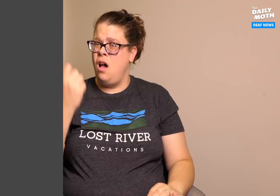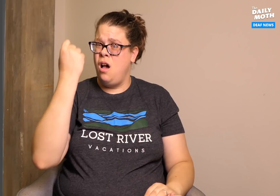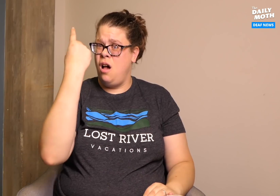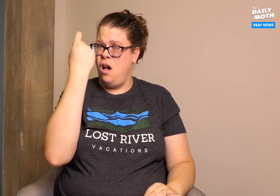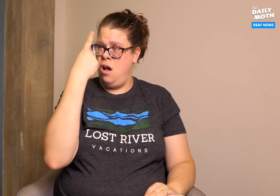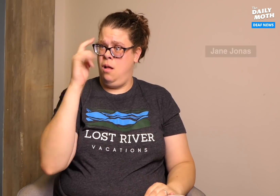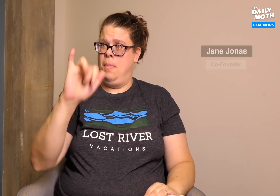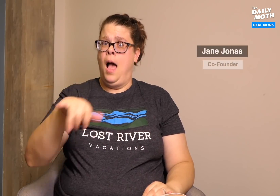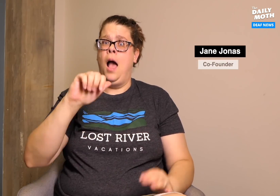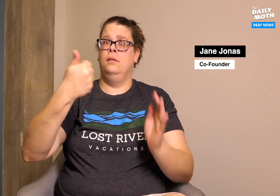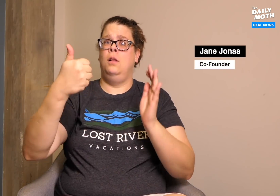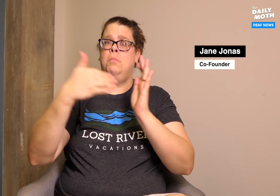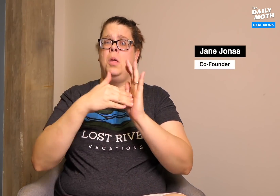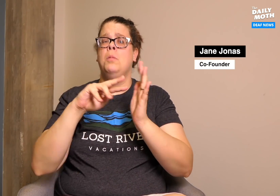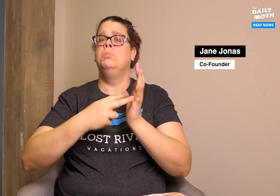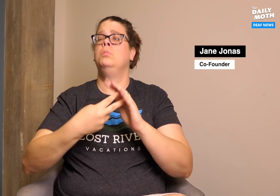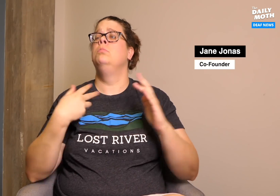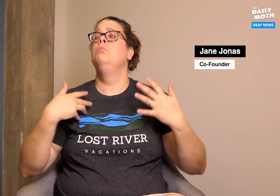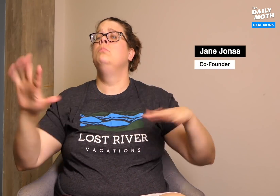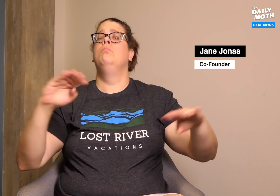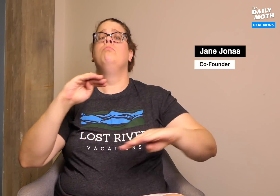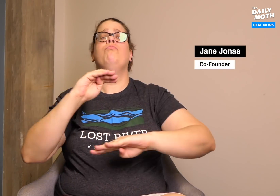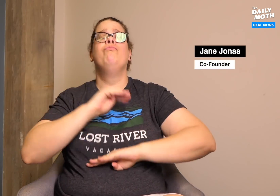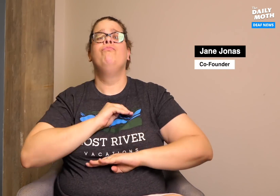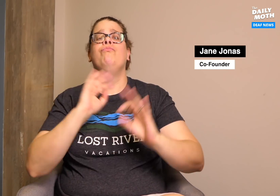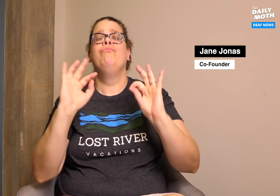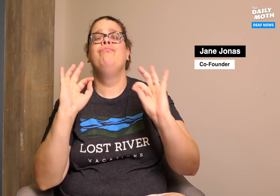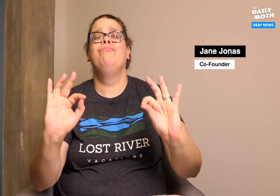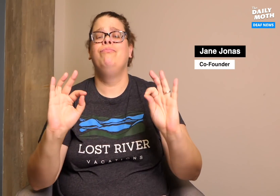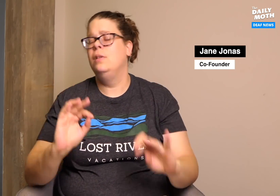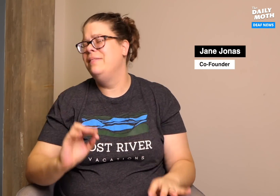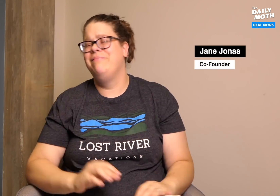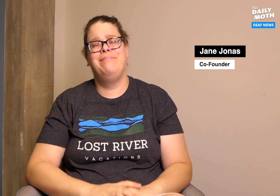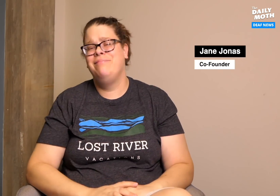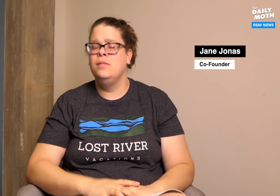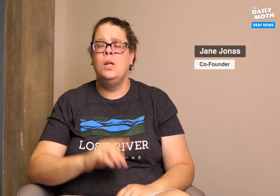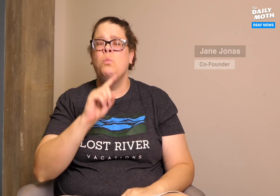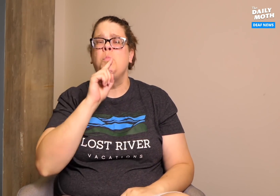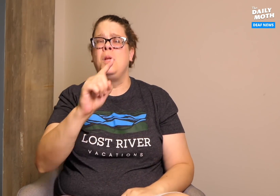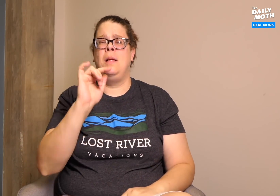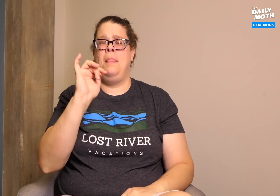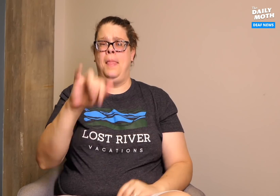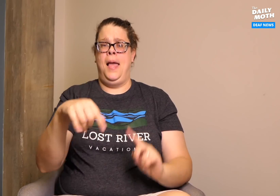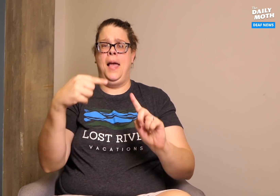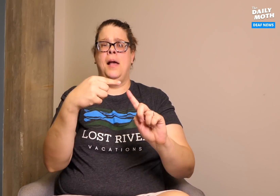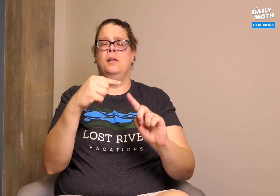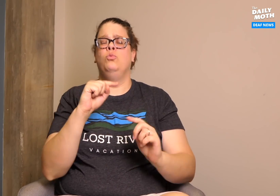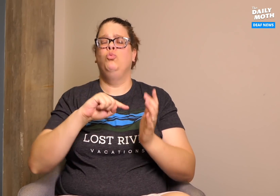Keep in mind that, with $10,000, we're not satisfied and it's really only the beginning.